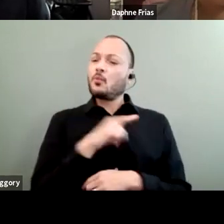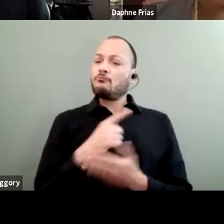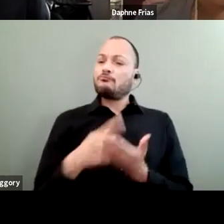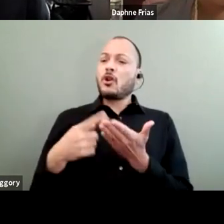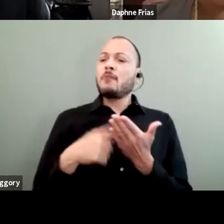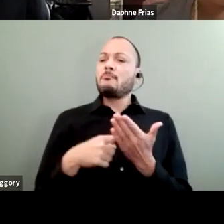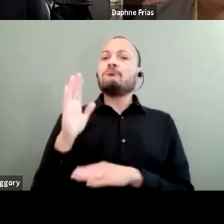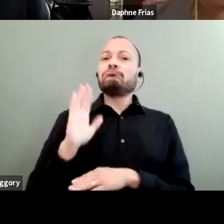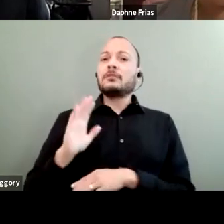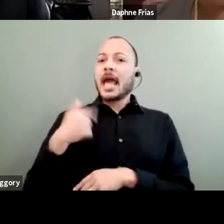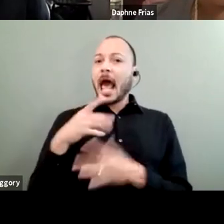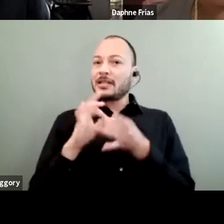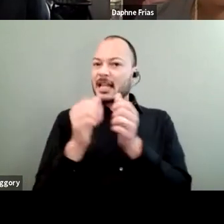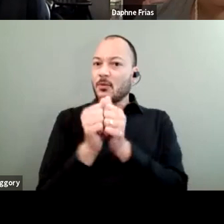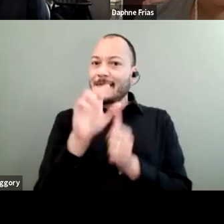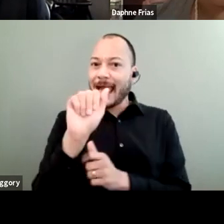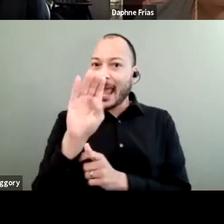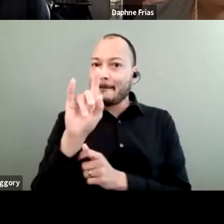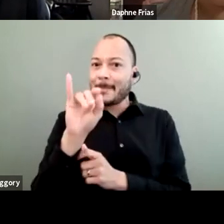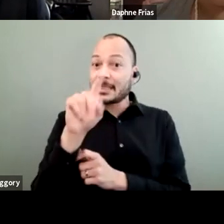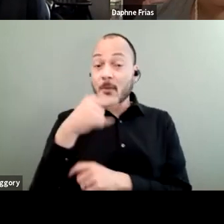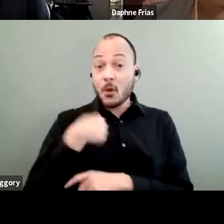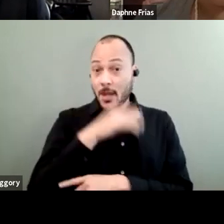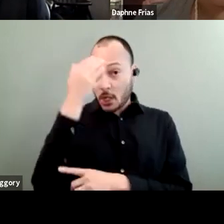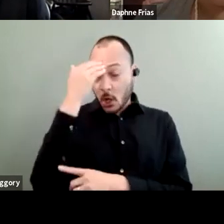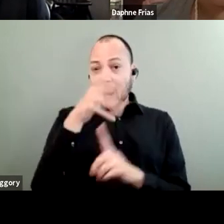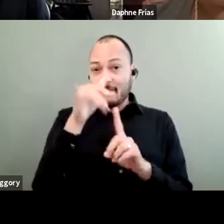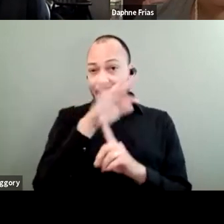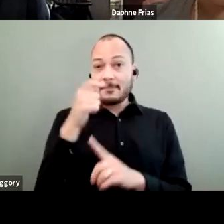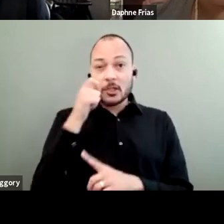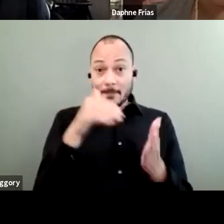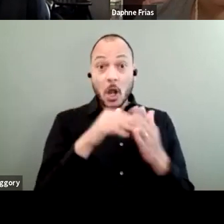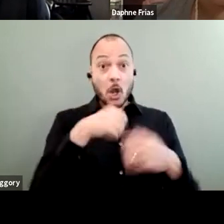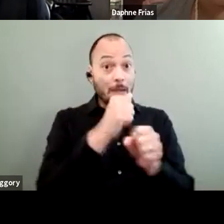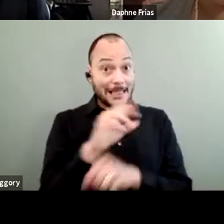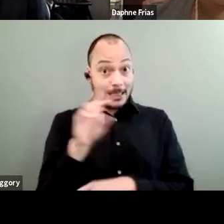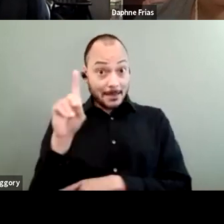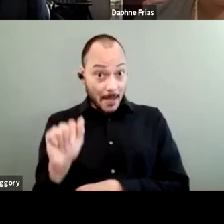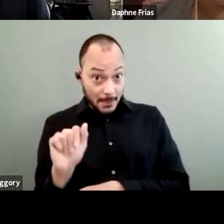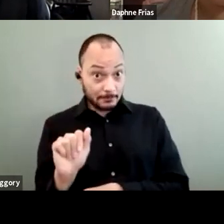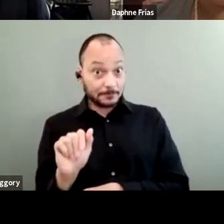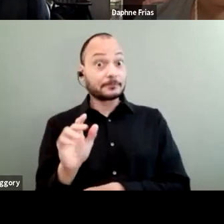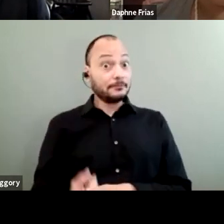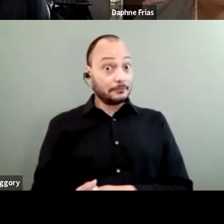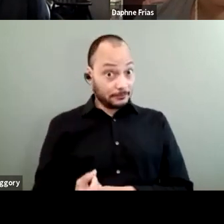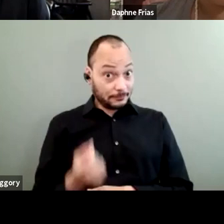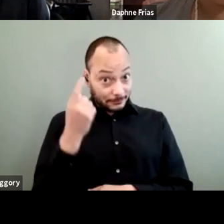it's also because we know that environmental racism creates disability. So not only have we segregated